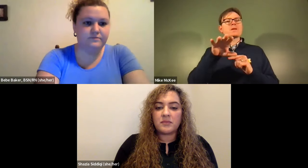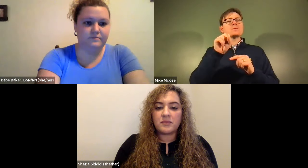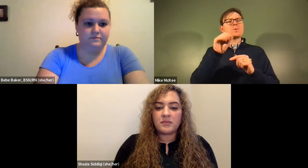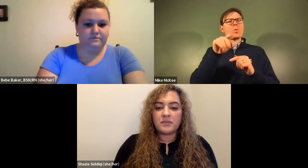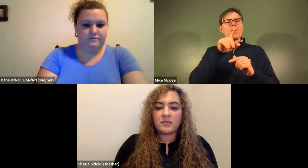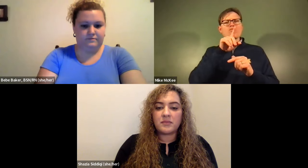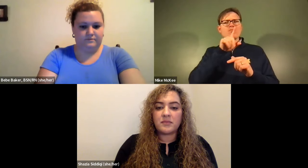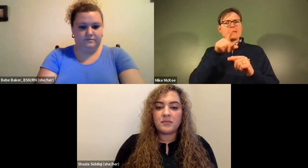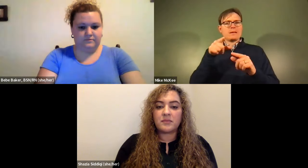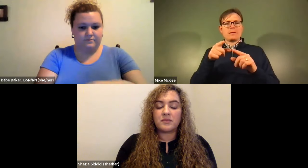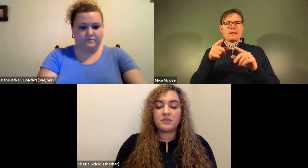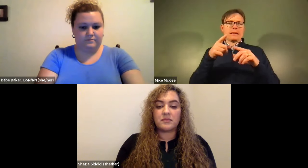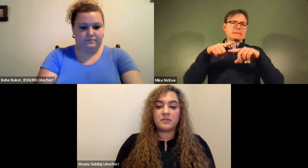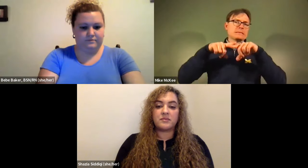James Cech: And also were given a pacemaker.